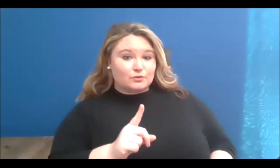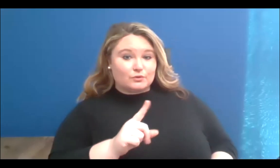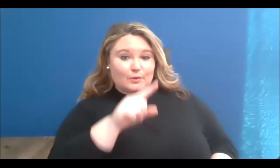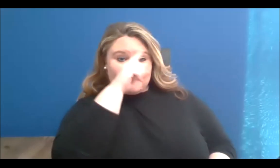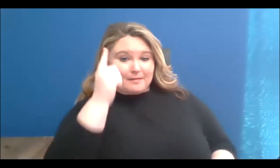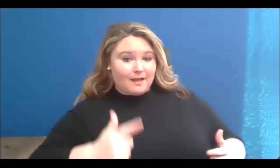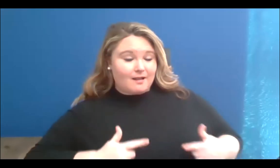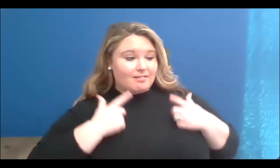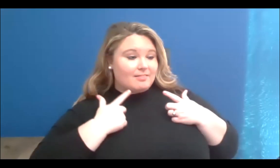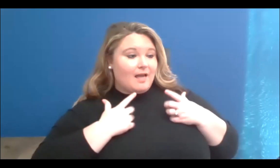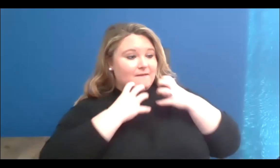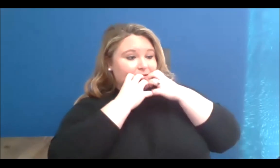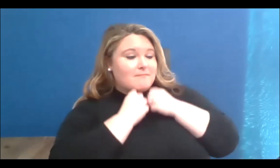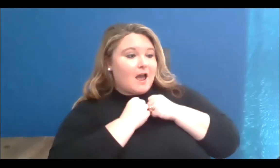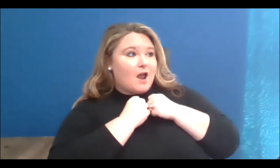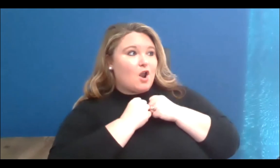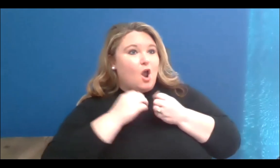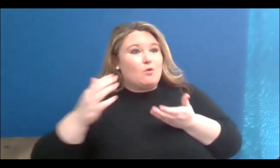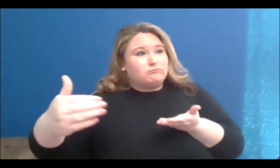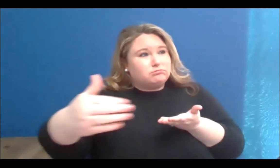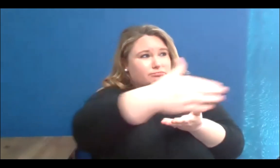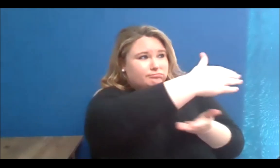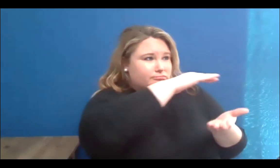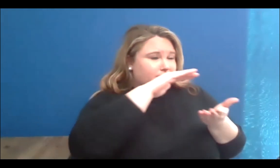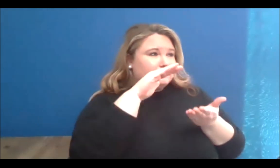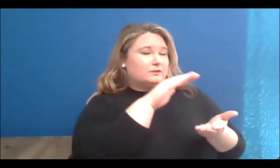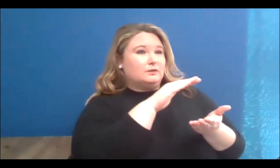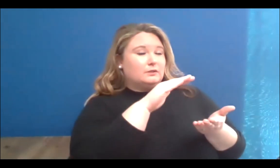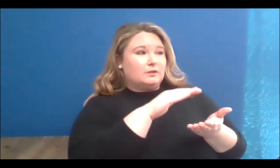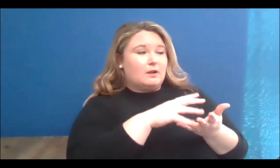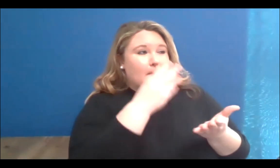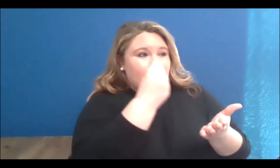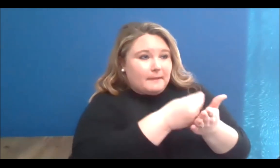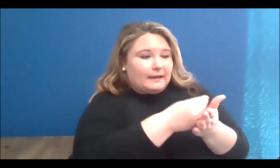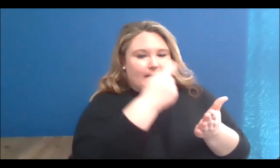raised almost $300,000 to give money out directly to the community through